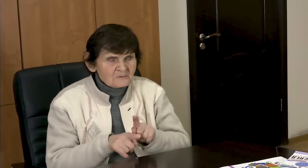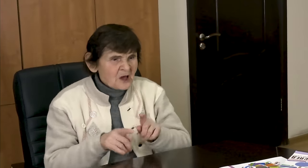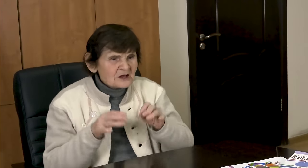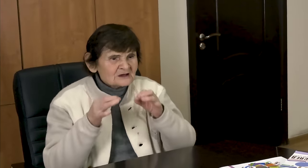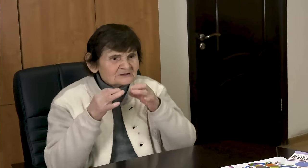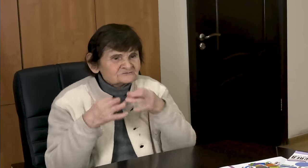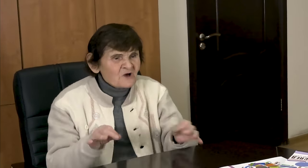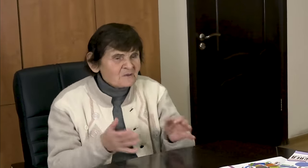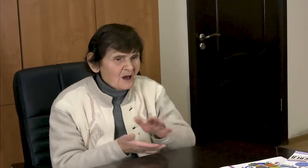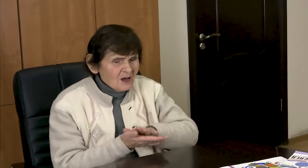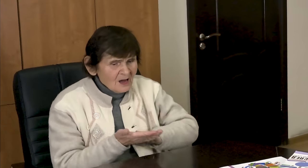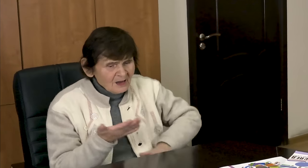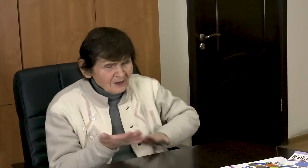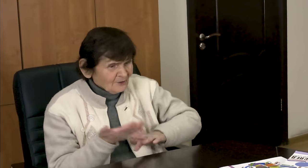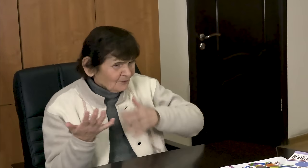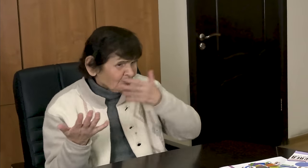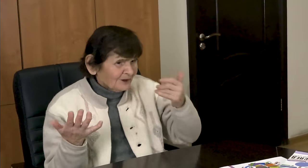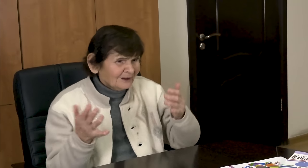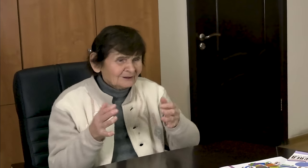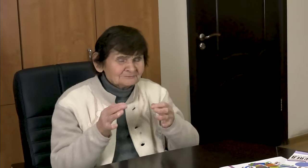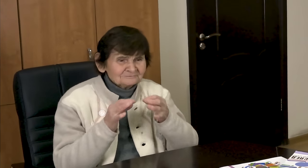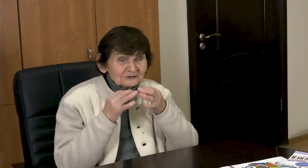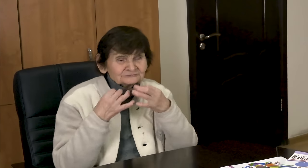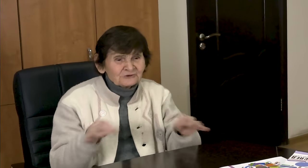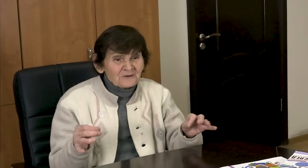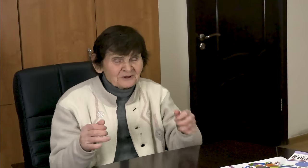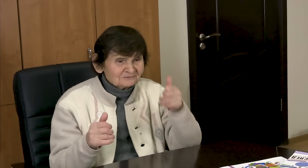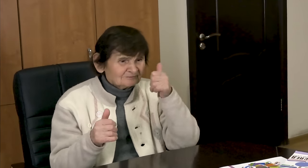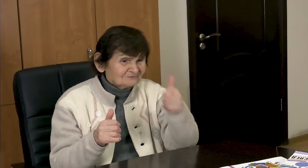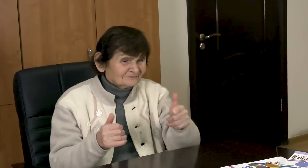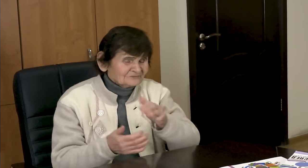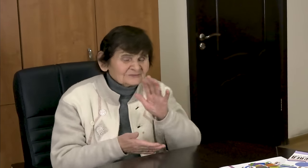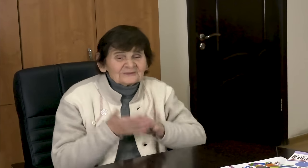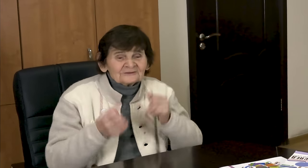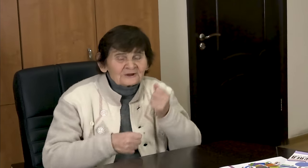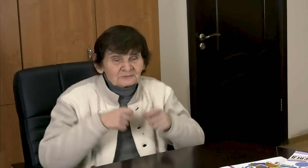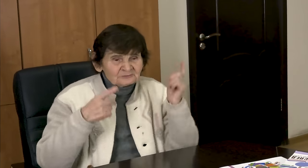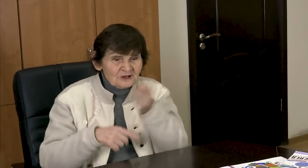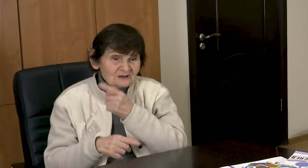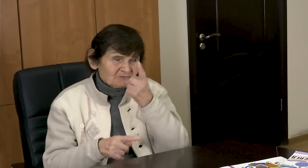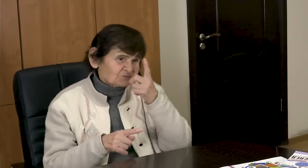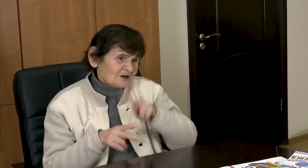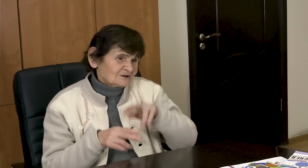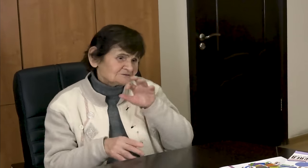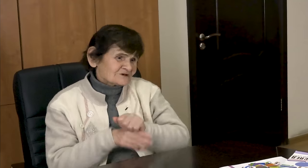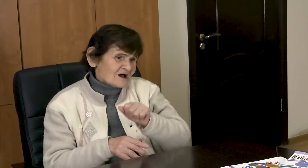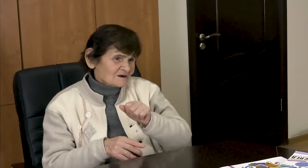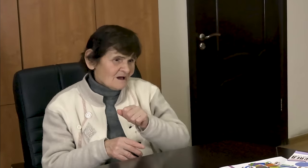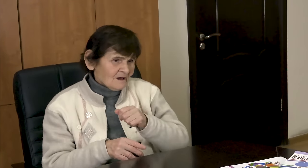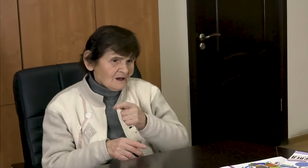I skied easily and freely, the snow didn’t stick, and I took first place.